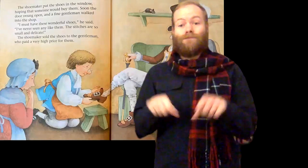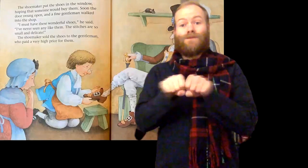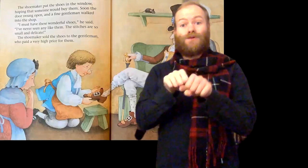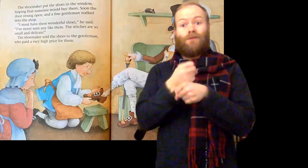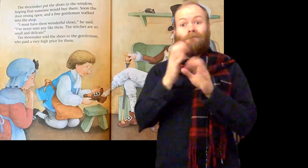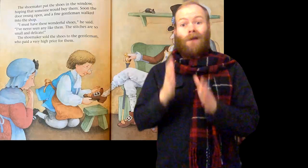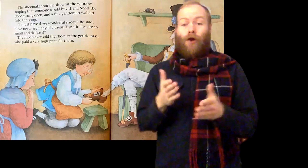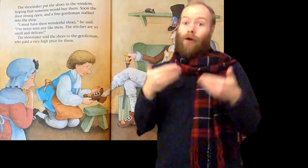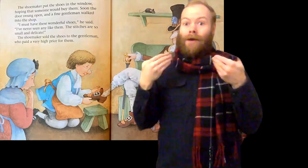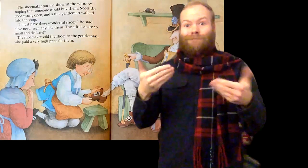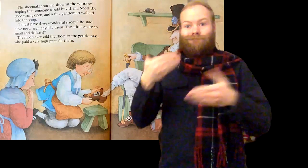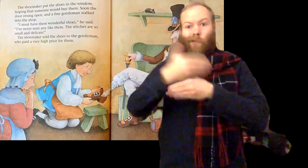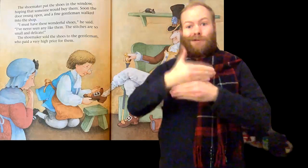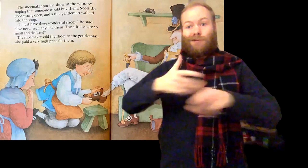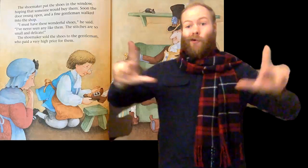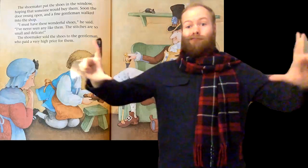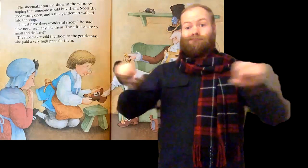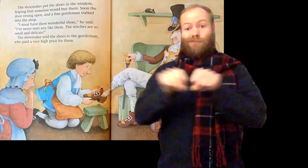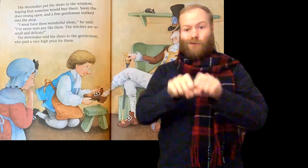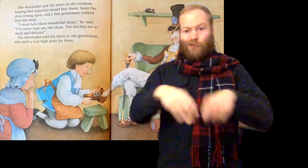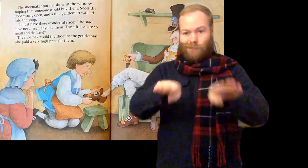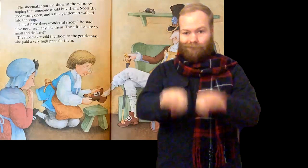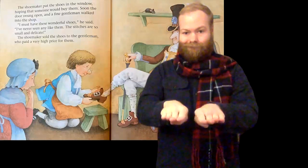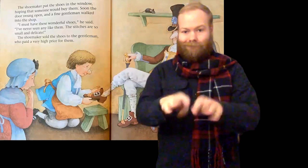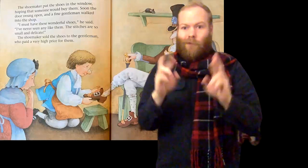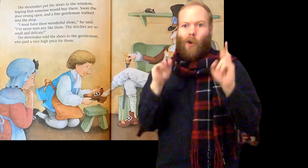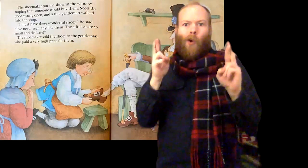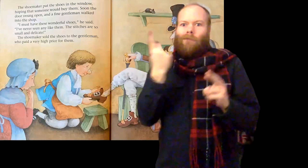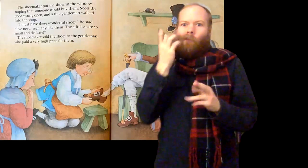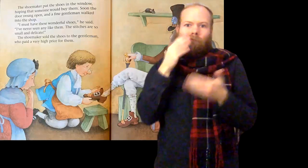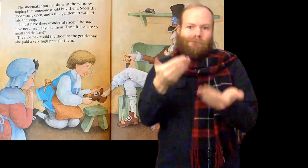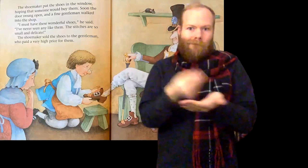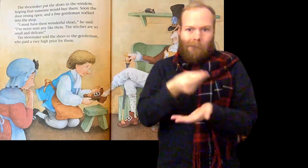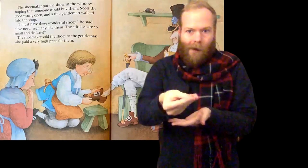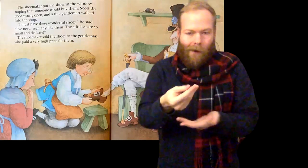The shoemaker put the shoes in the window, hoping that someone would buy them.